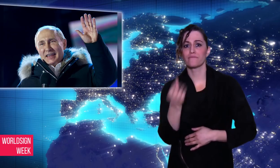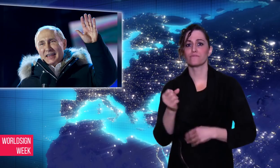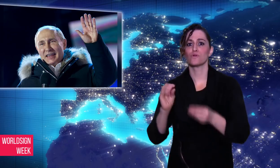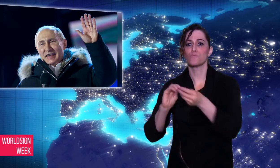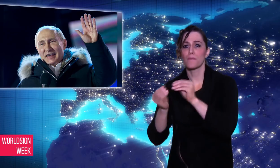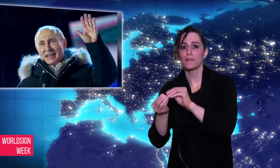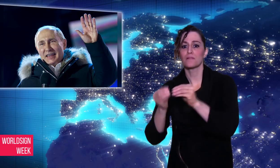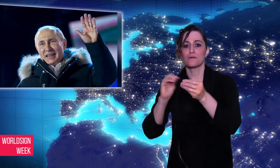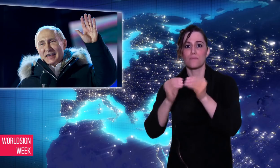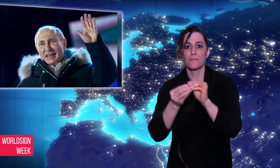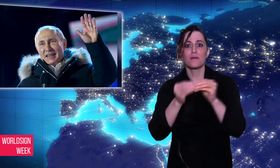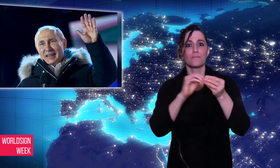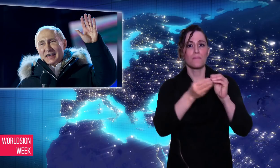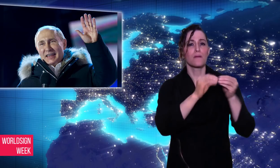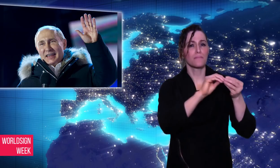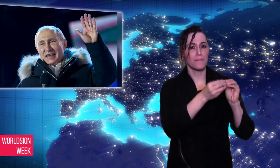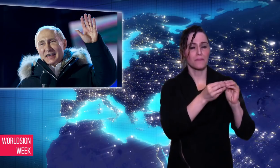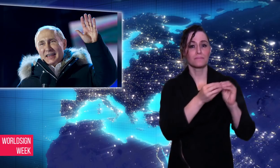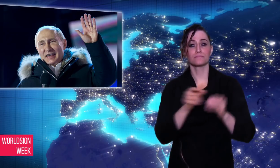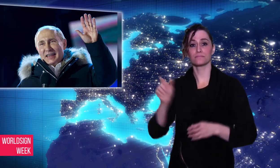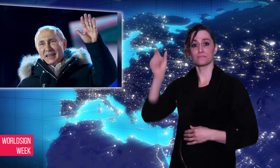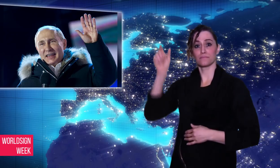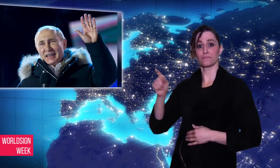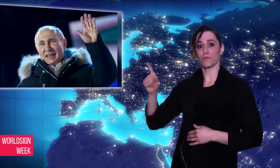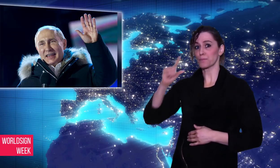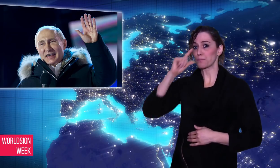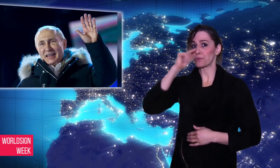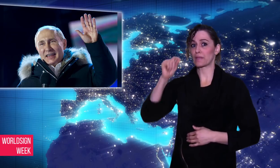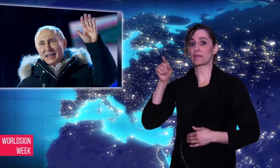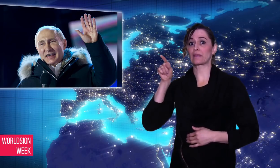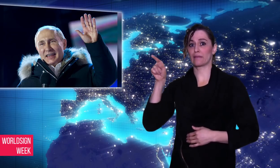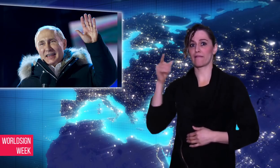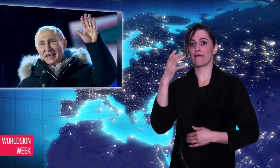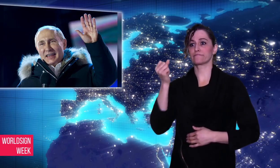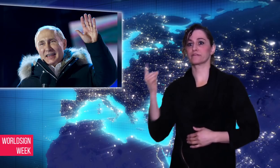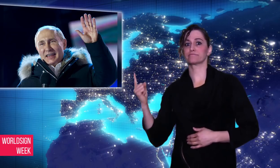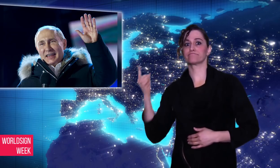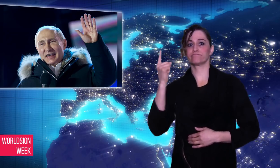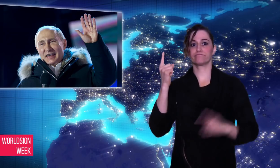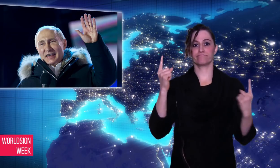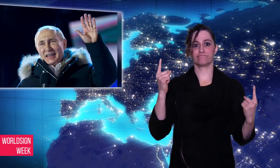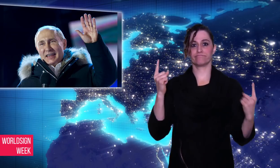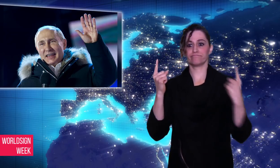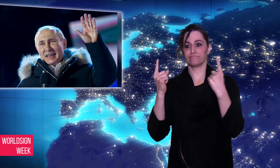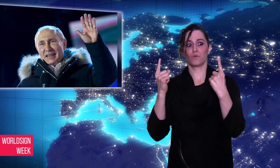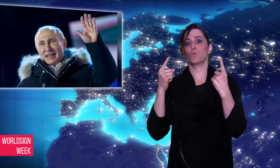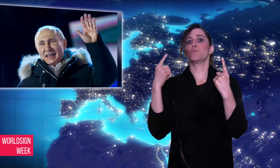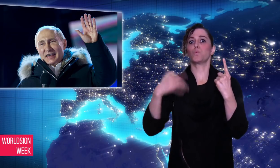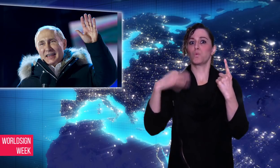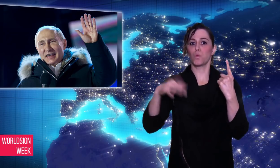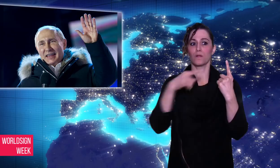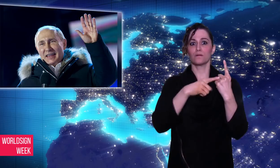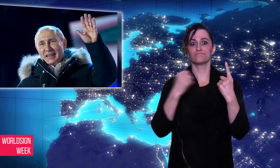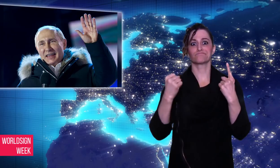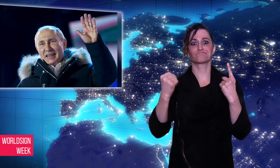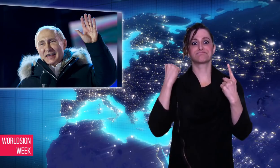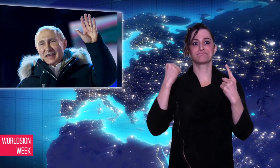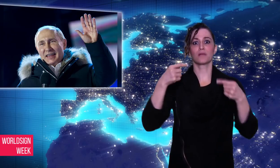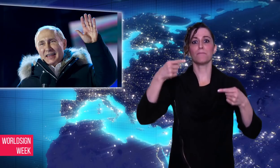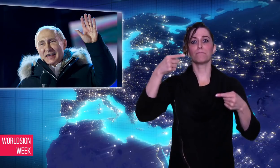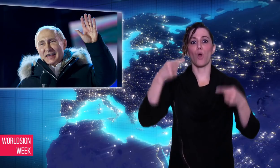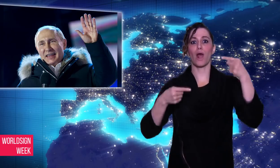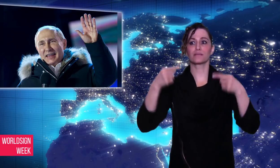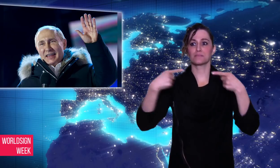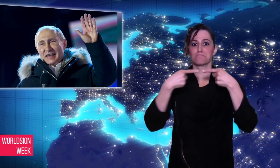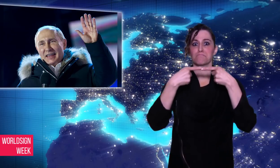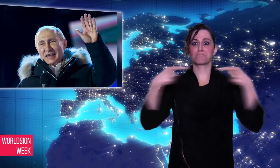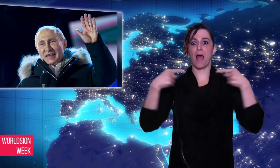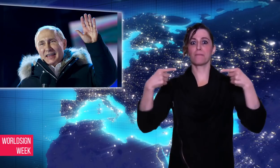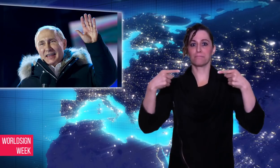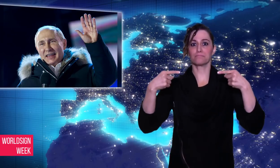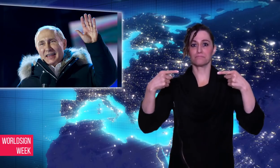strongest political opponent, Alexei